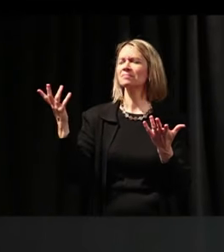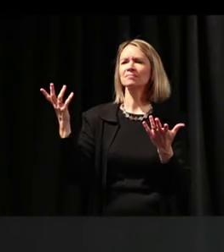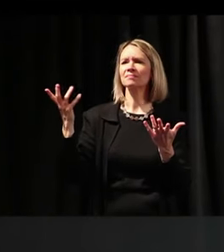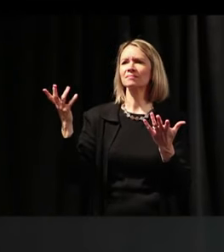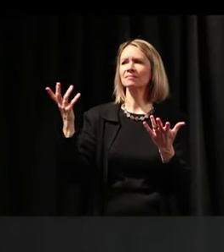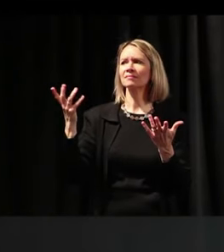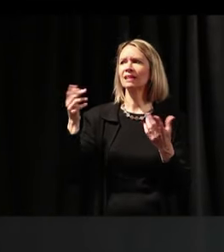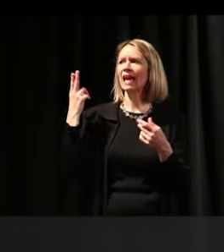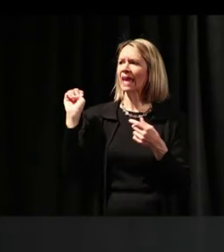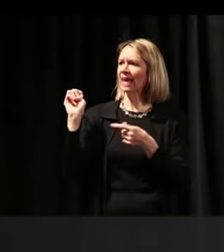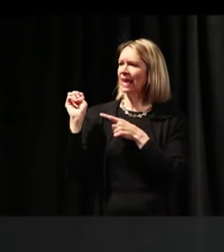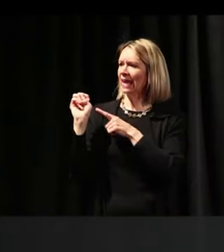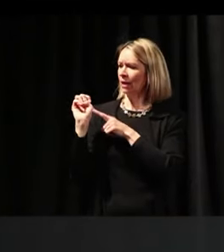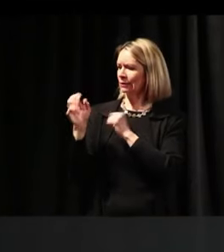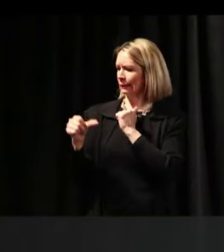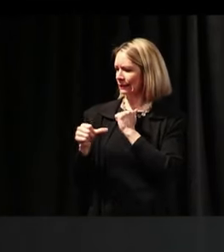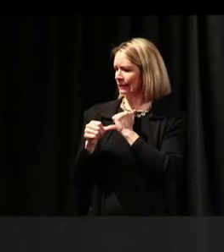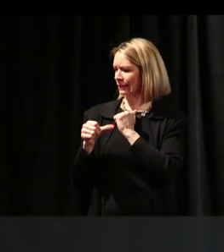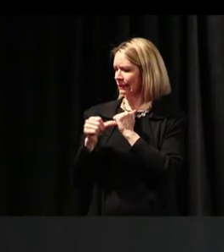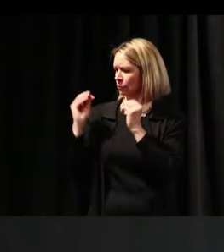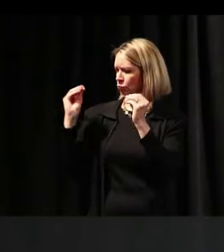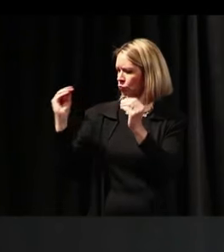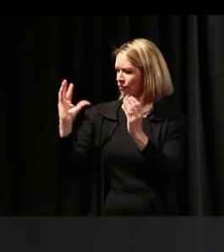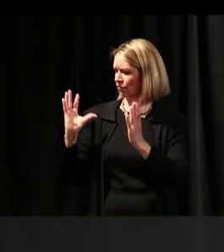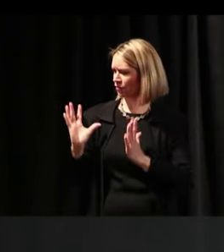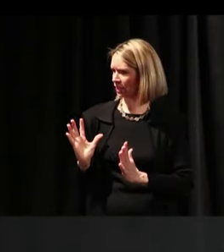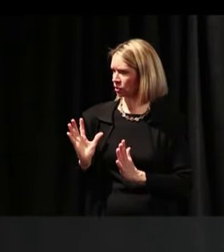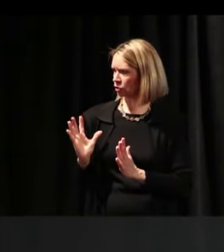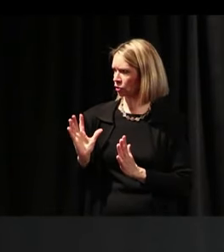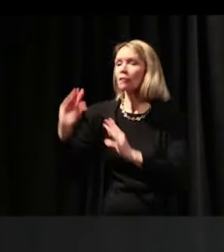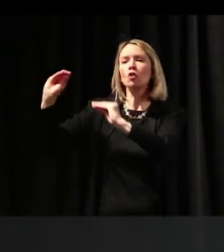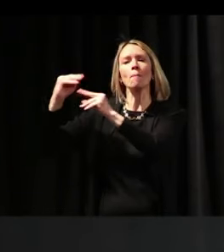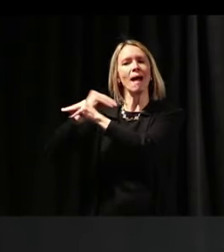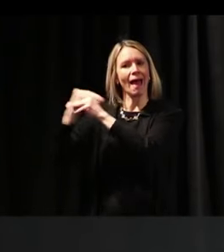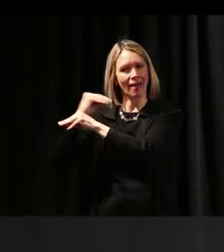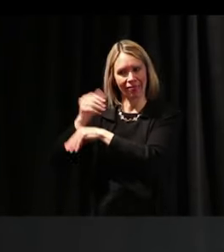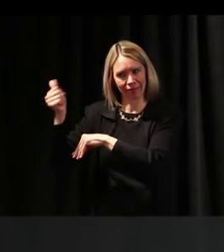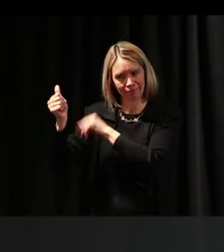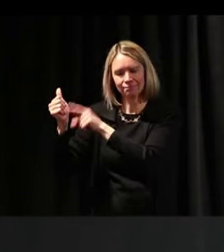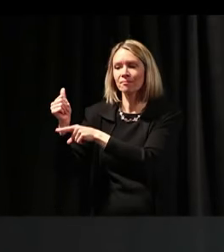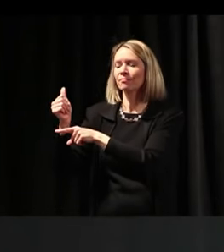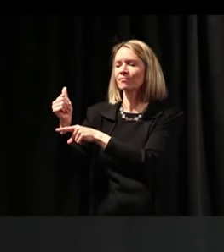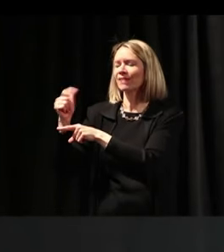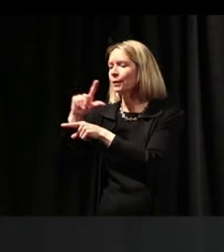He was an assistant professor of math, and he was teaching algebra